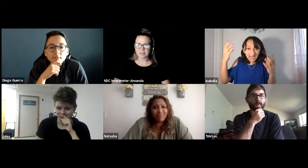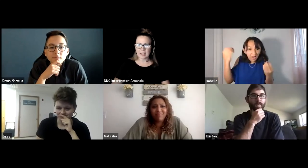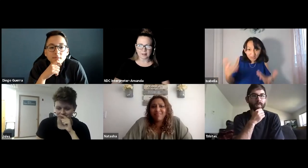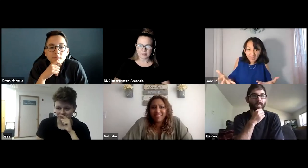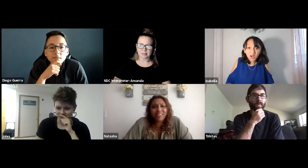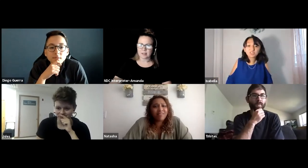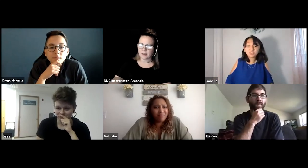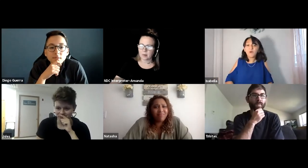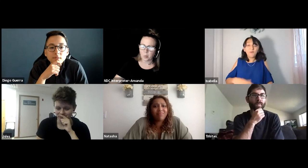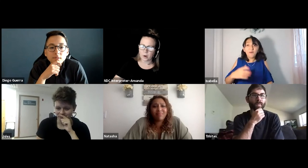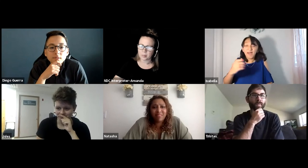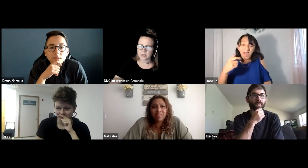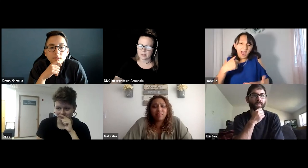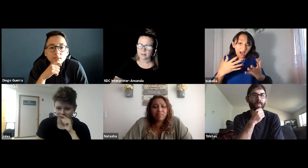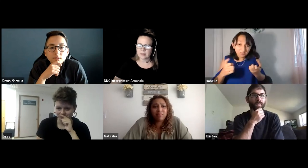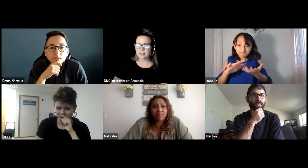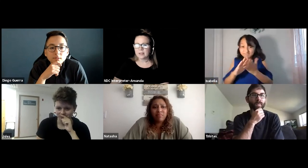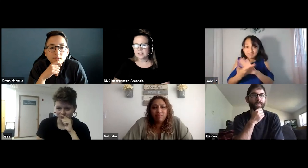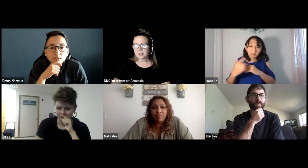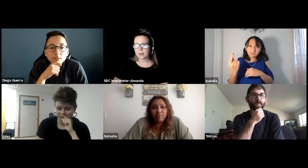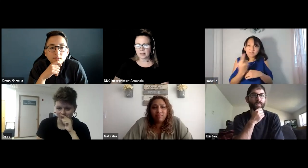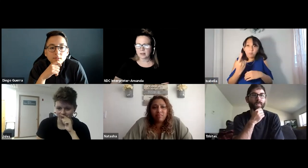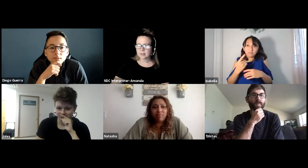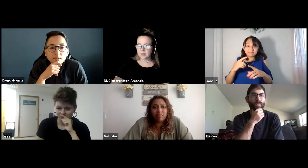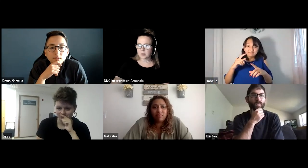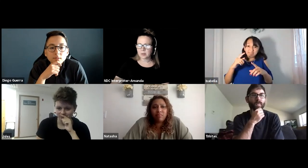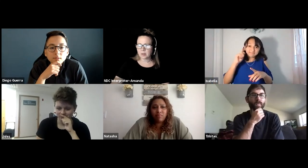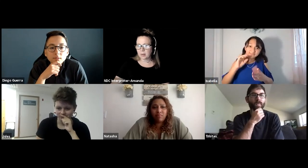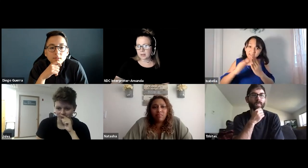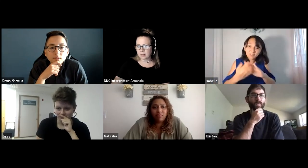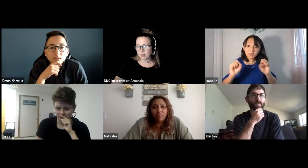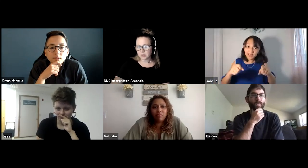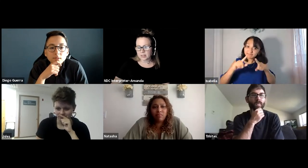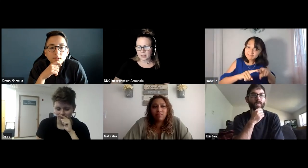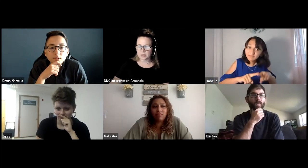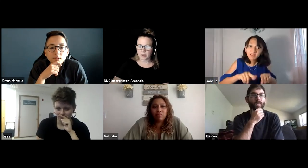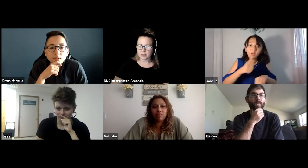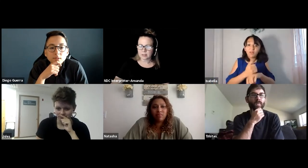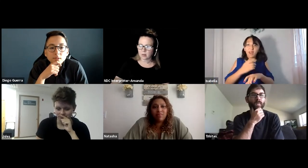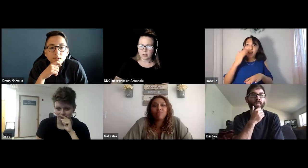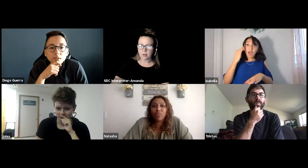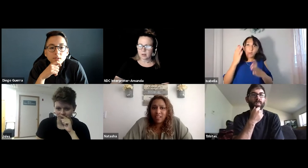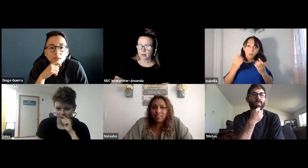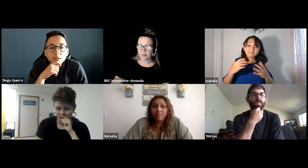And Diego. 100 percent. This is Bella. So I'm in auditory science, right, so